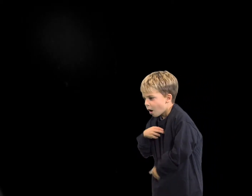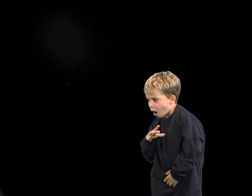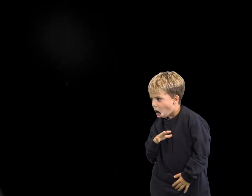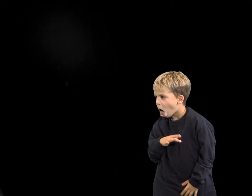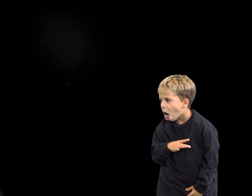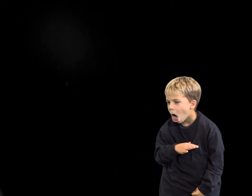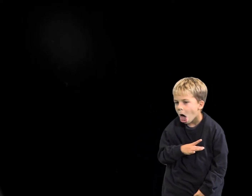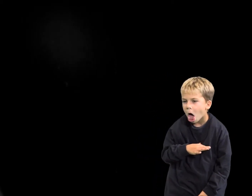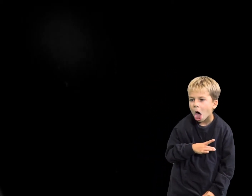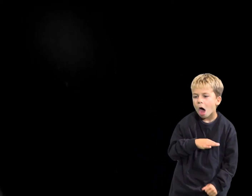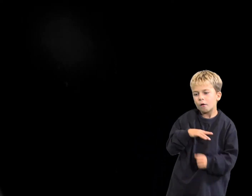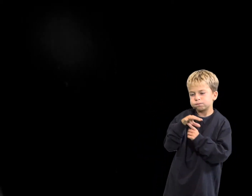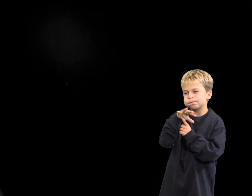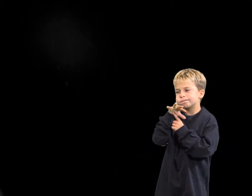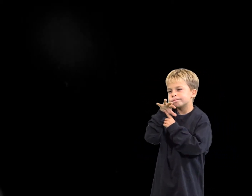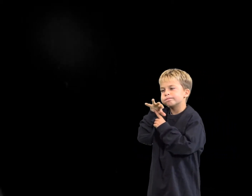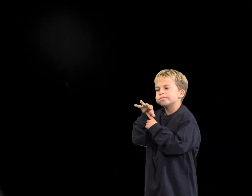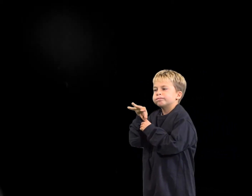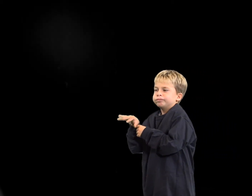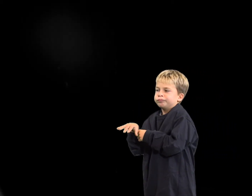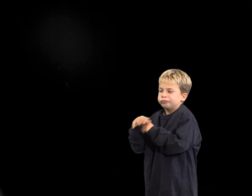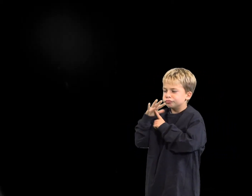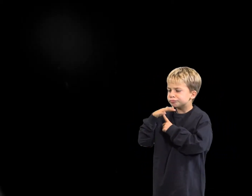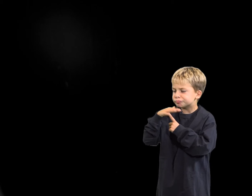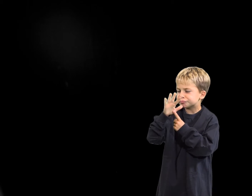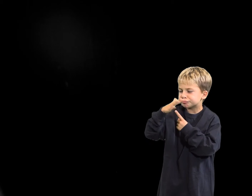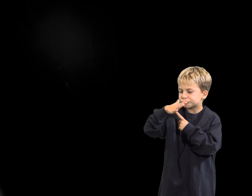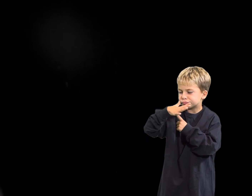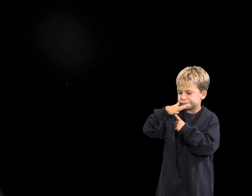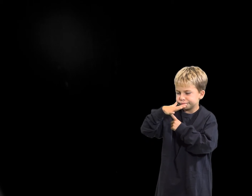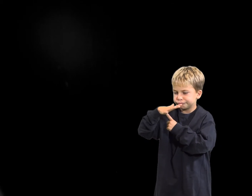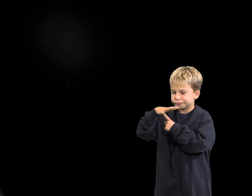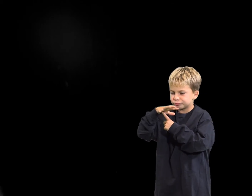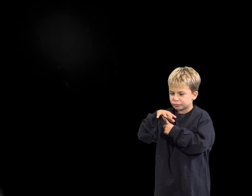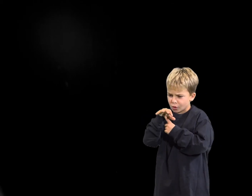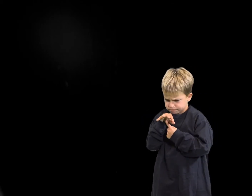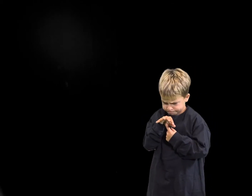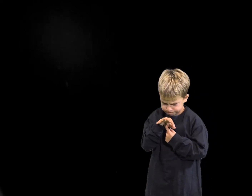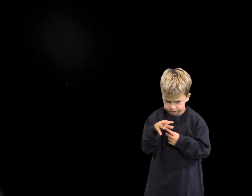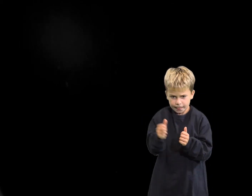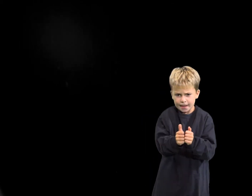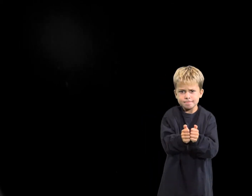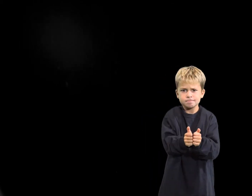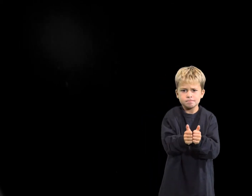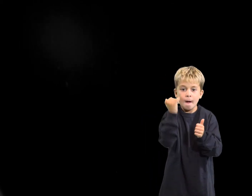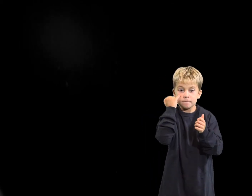The drones were so cool! I could see them in the sky.